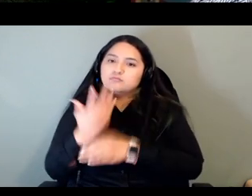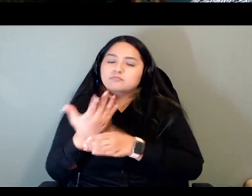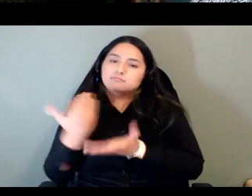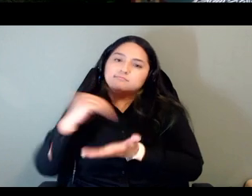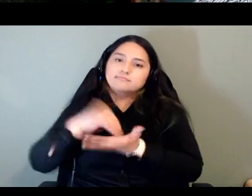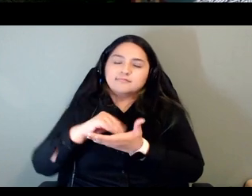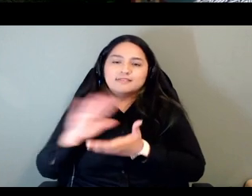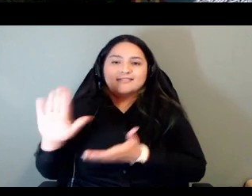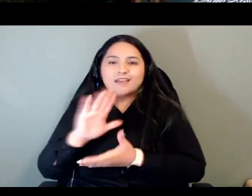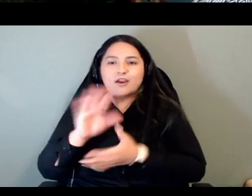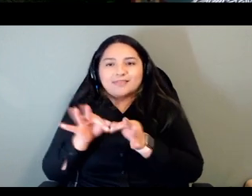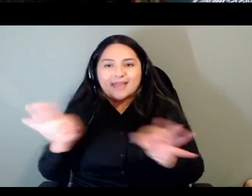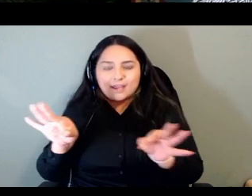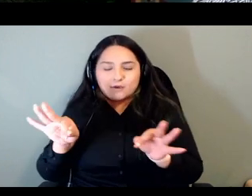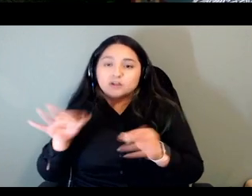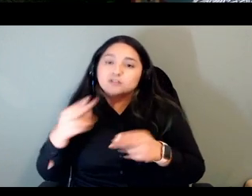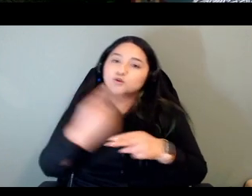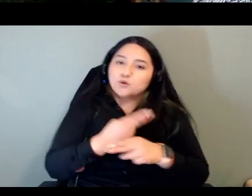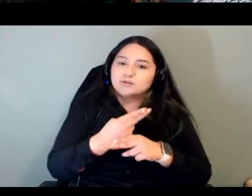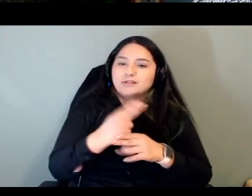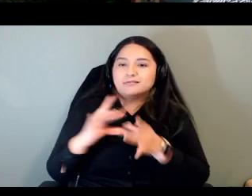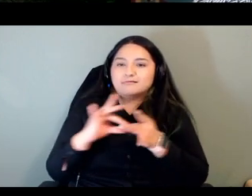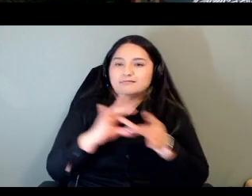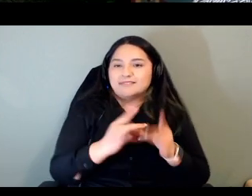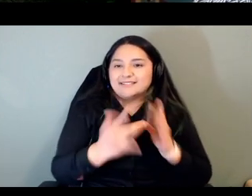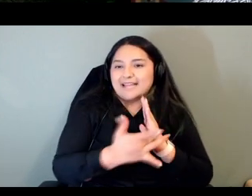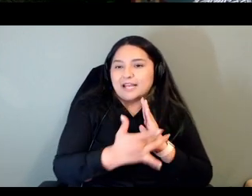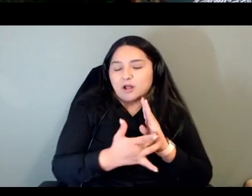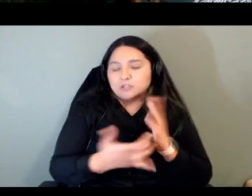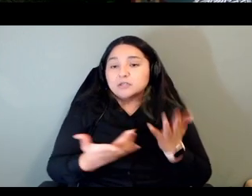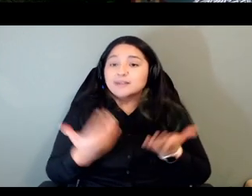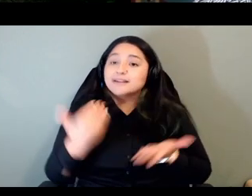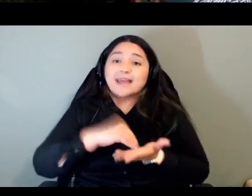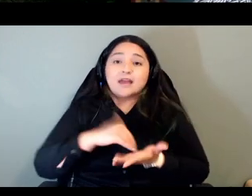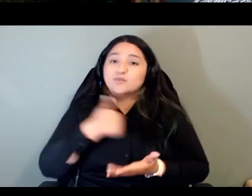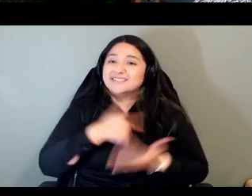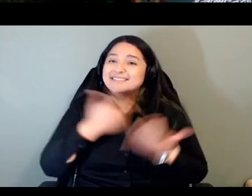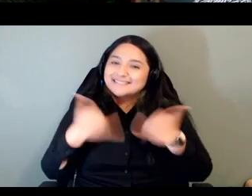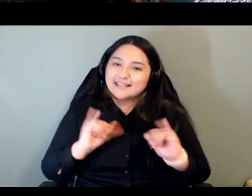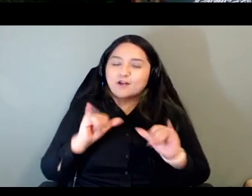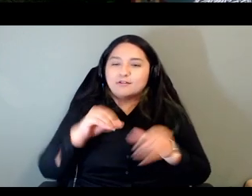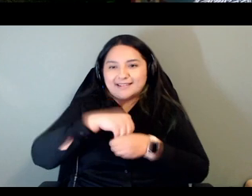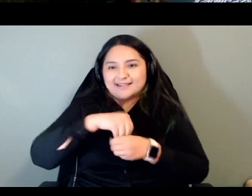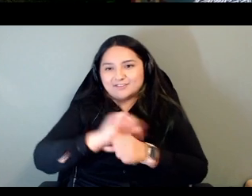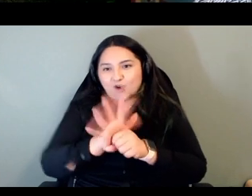again because we are still you know grappling with the pandemic these opportunities are